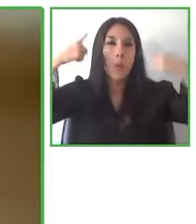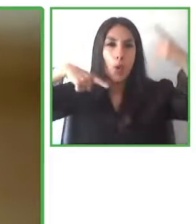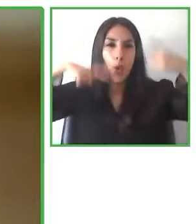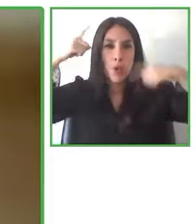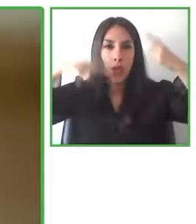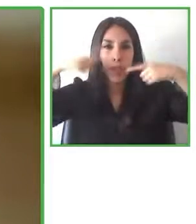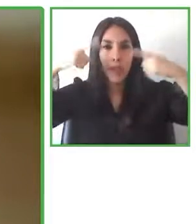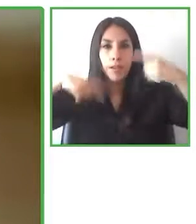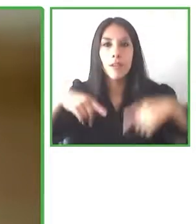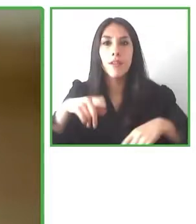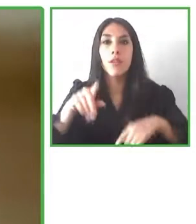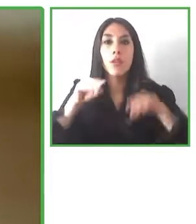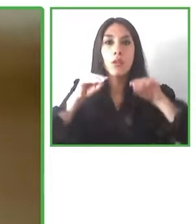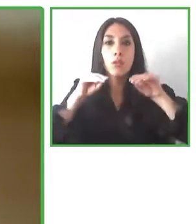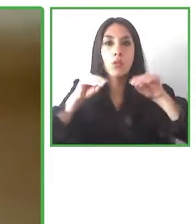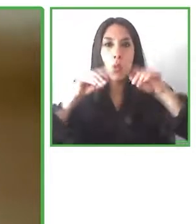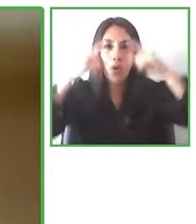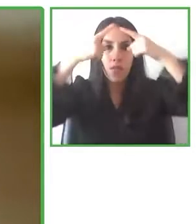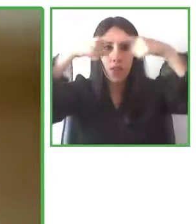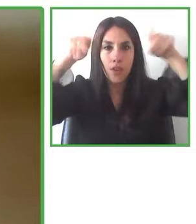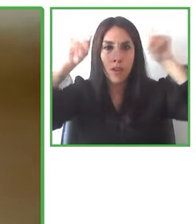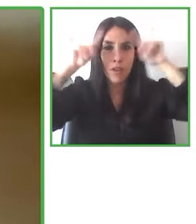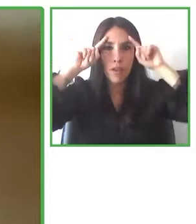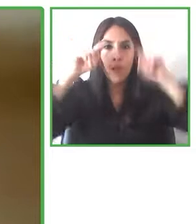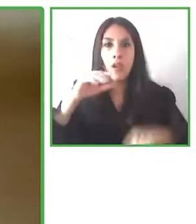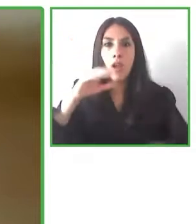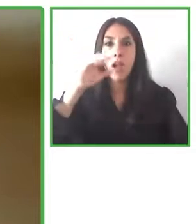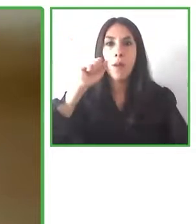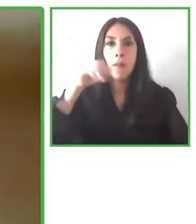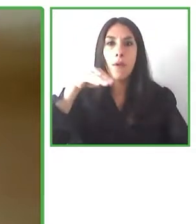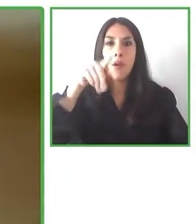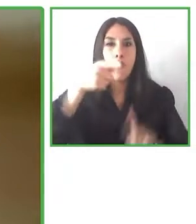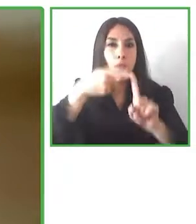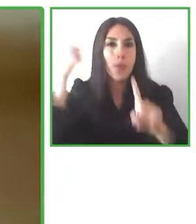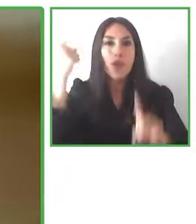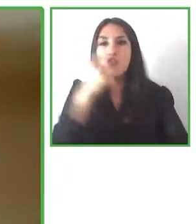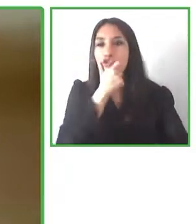Science and, she's got a degree in the University of Cambridge and, she's got